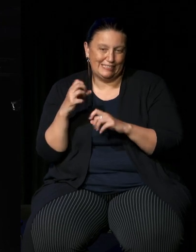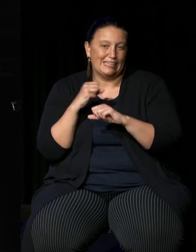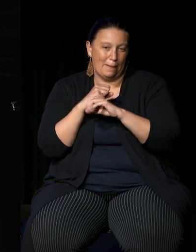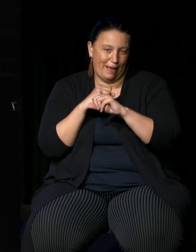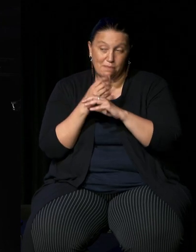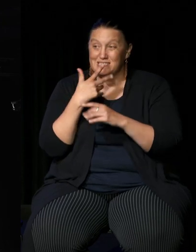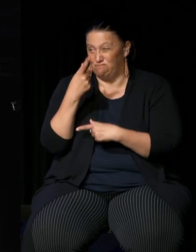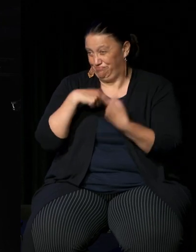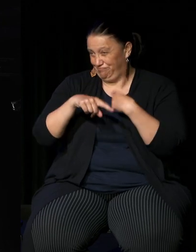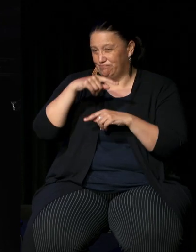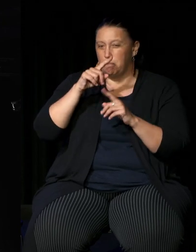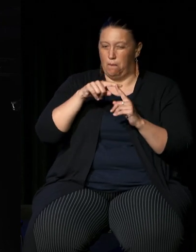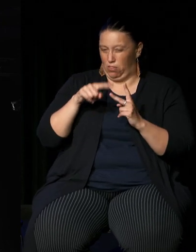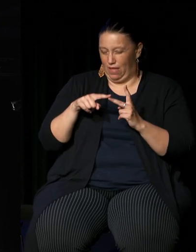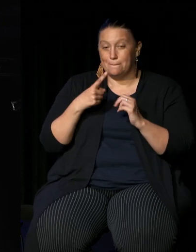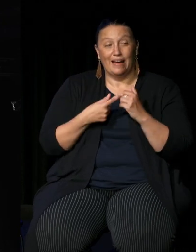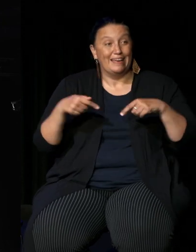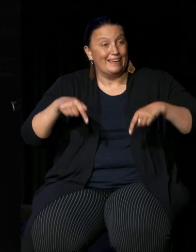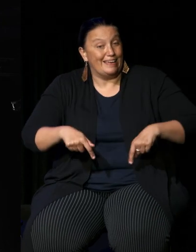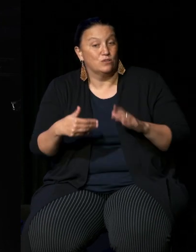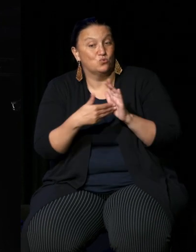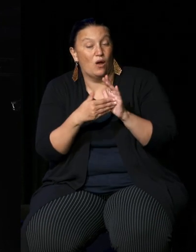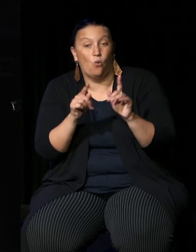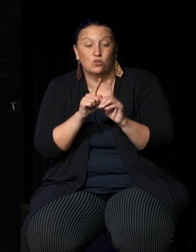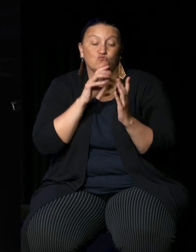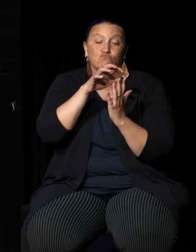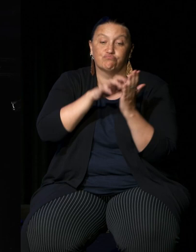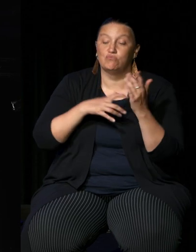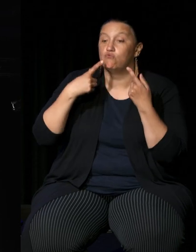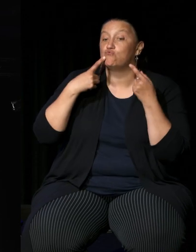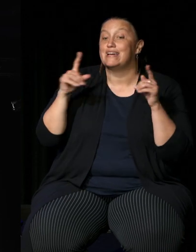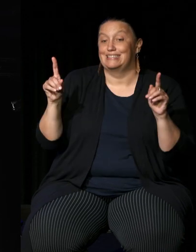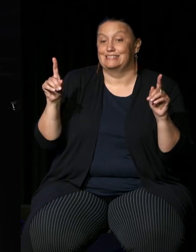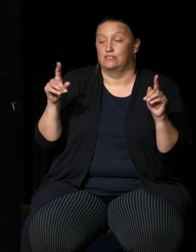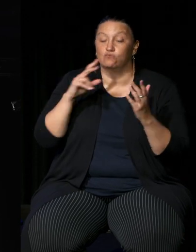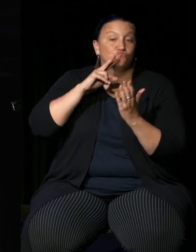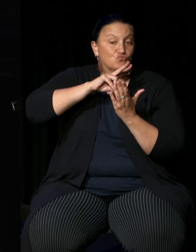well but you're here also to read the statement for us and to really give us that sense of